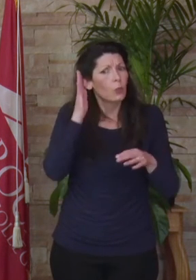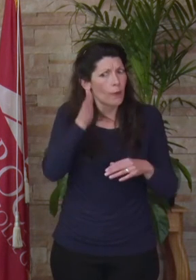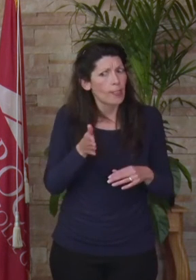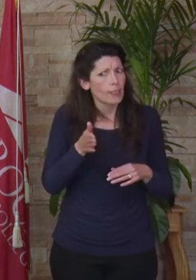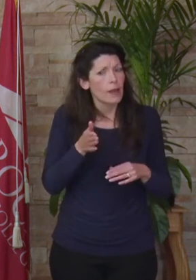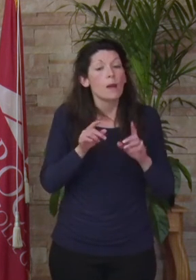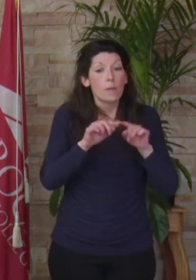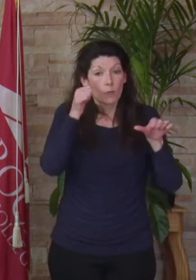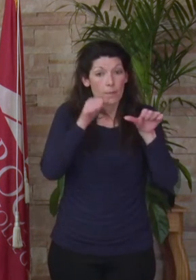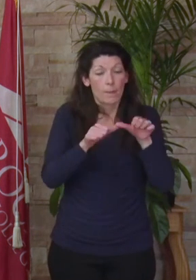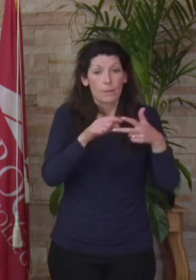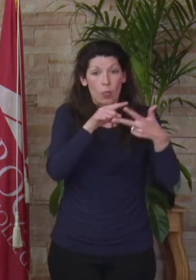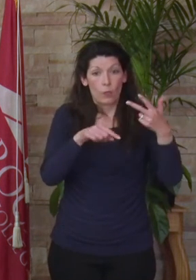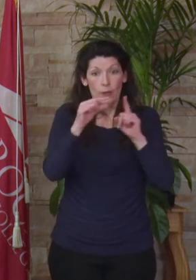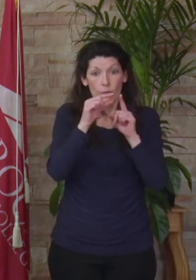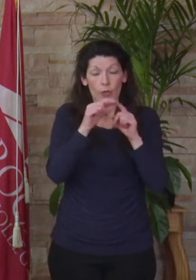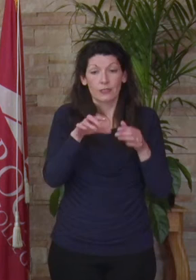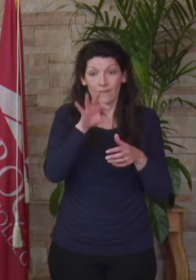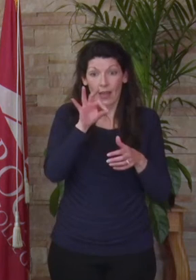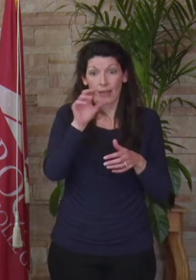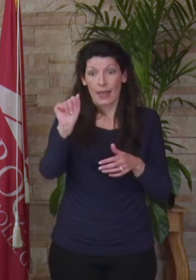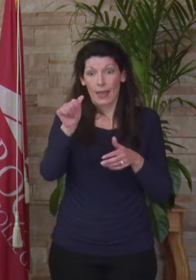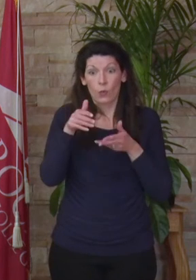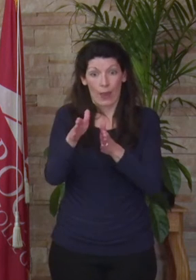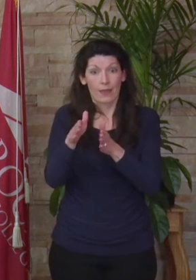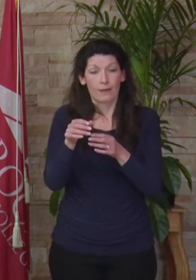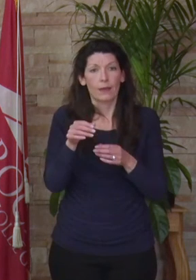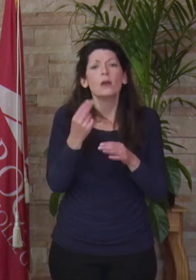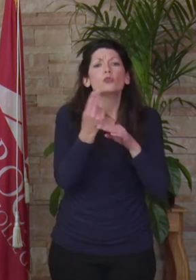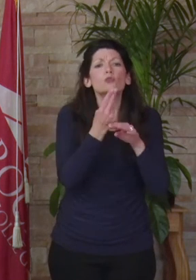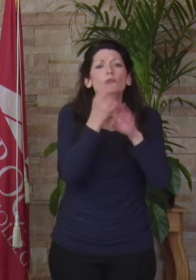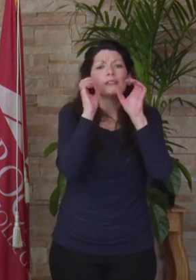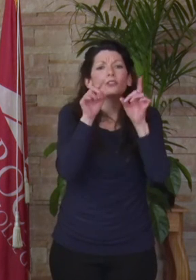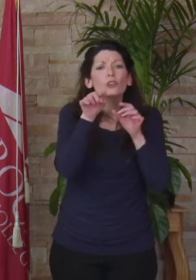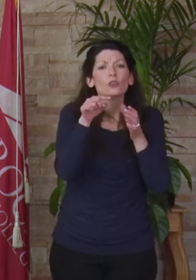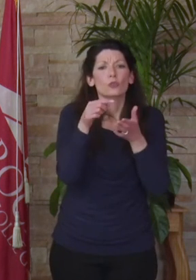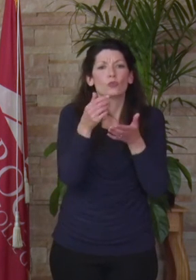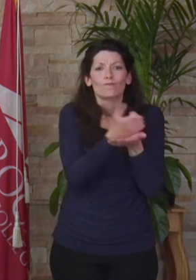remember these three words: Find a way. Use the education you have gained while here at Red Rocks,